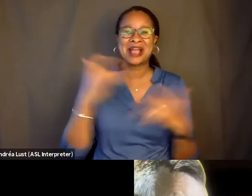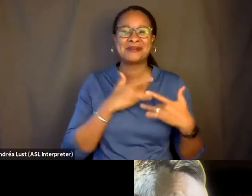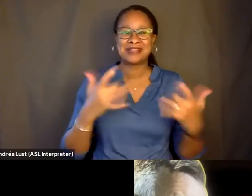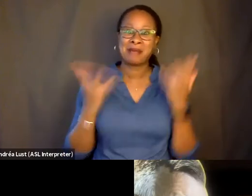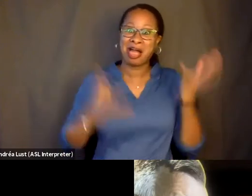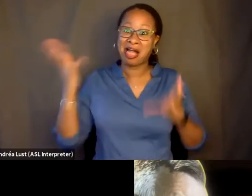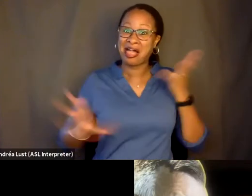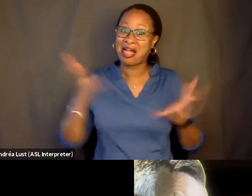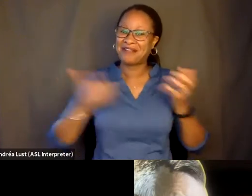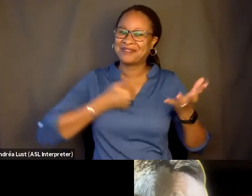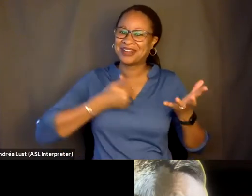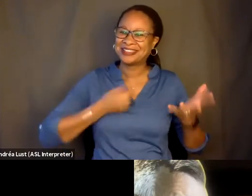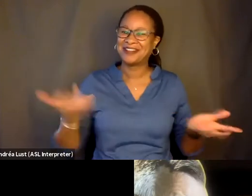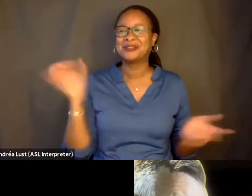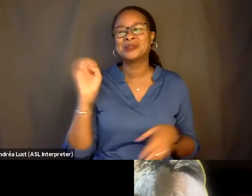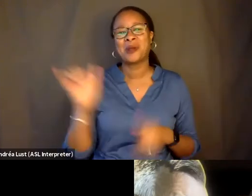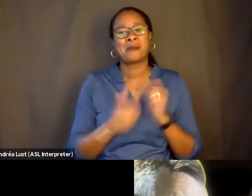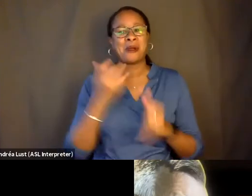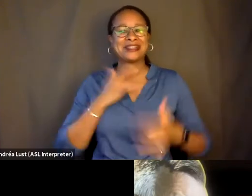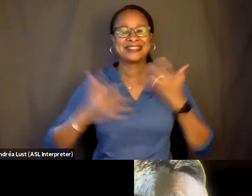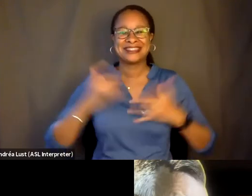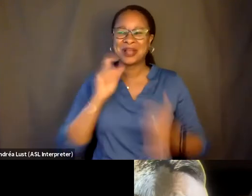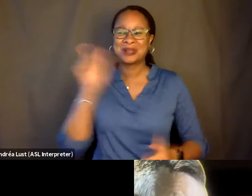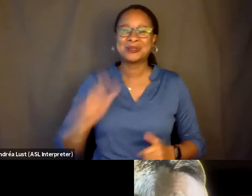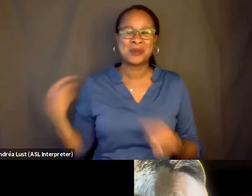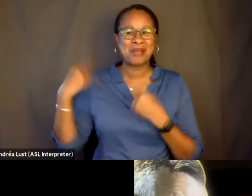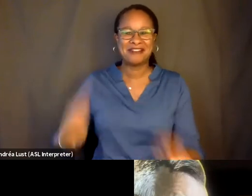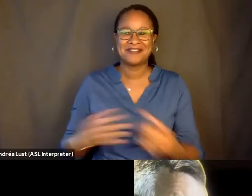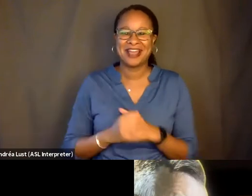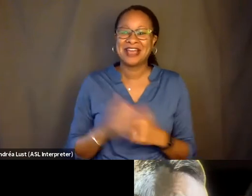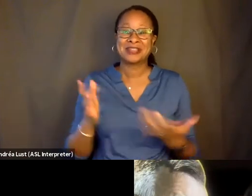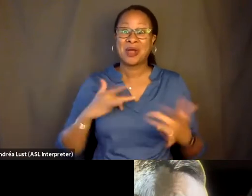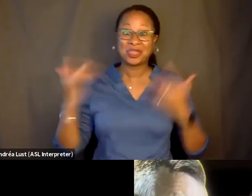And this is, like, the most exciting Zoom ever, so besides being thrilled to talk to you